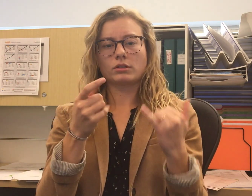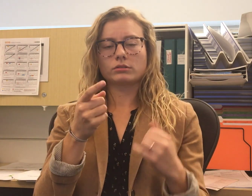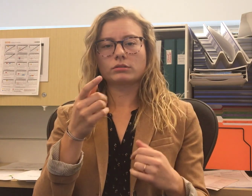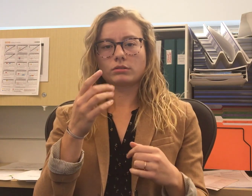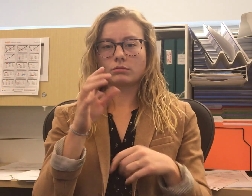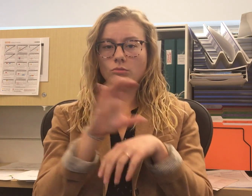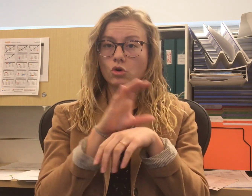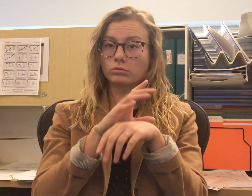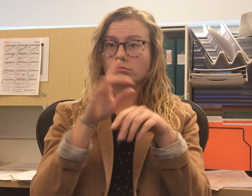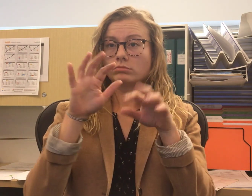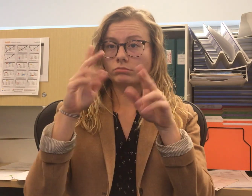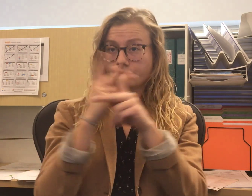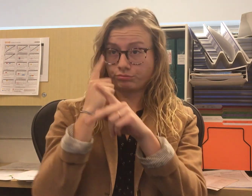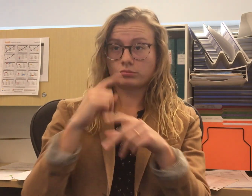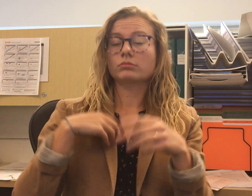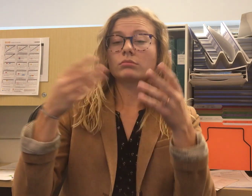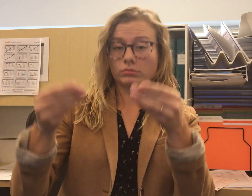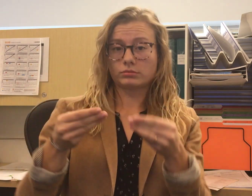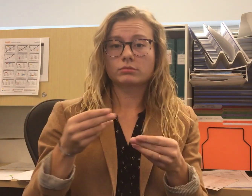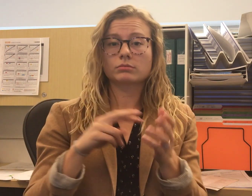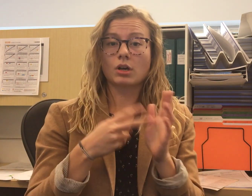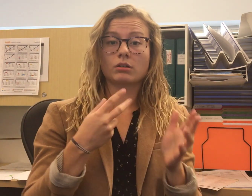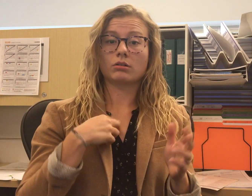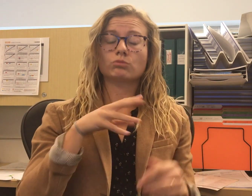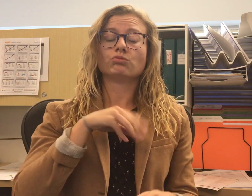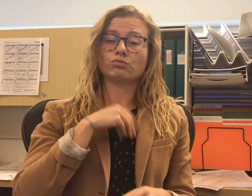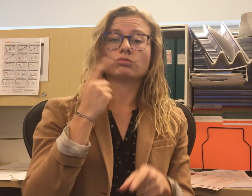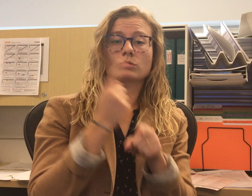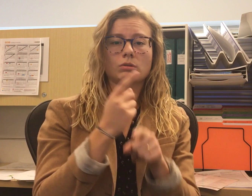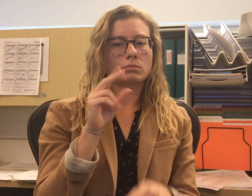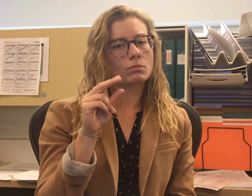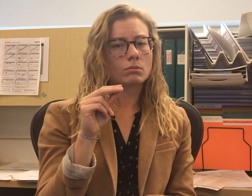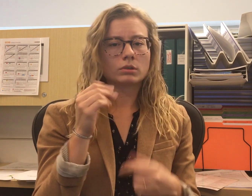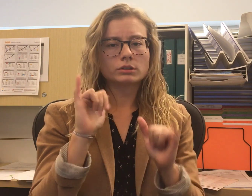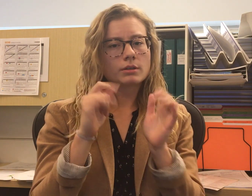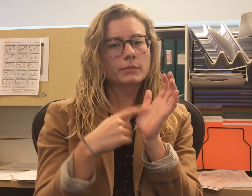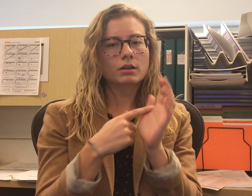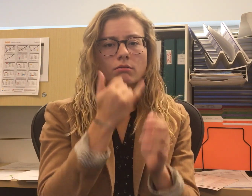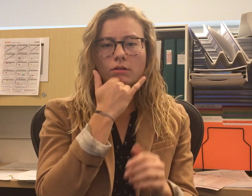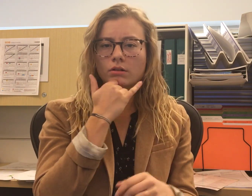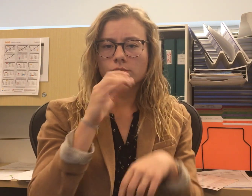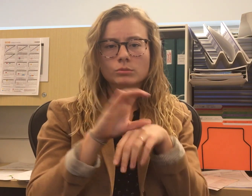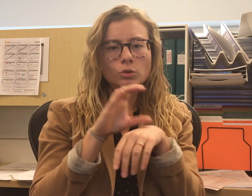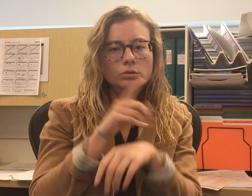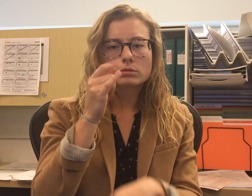But do I always accept the computer-generated data as accurate? No, because computers can still make mistakes,